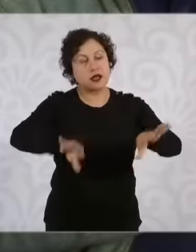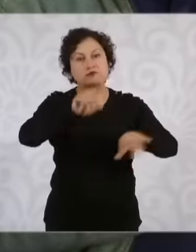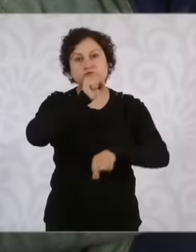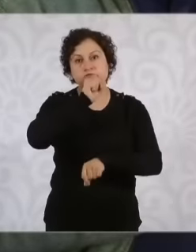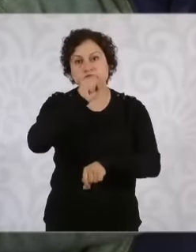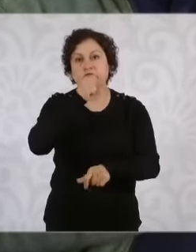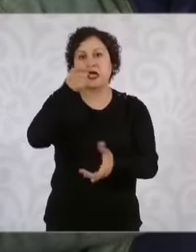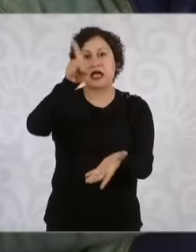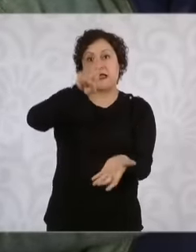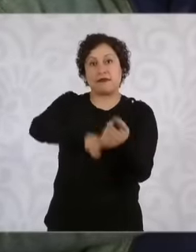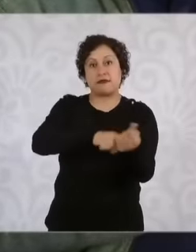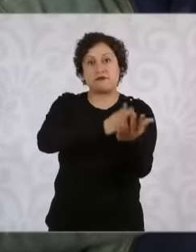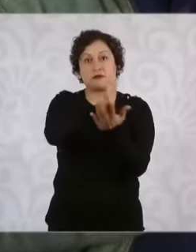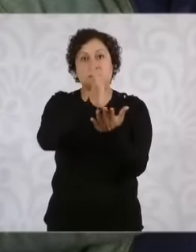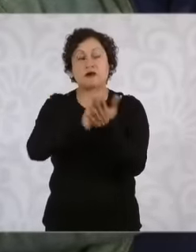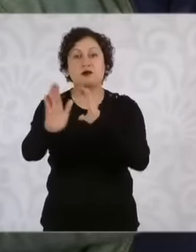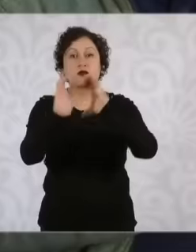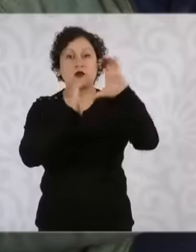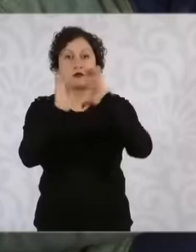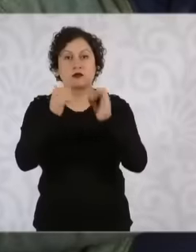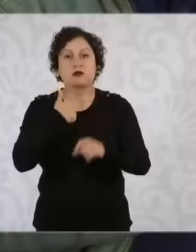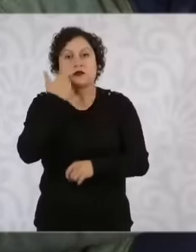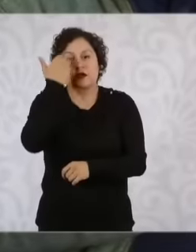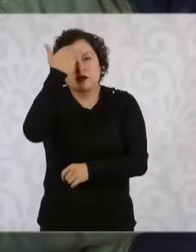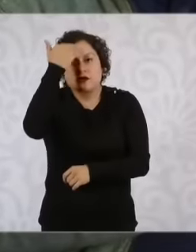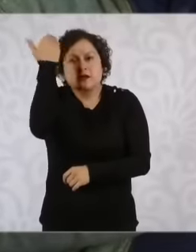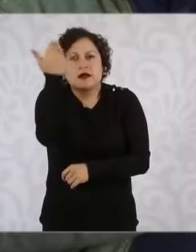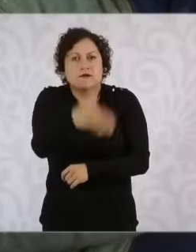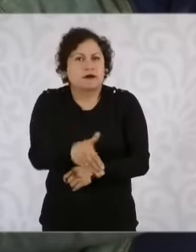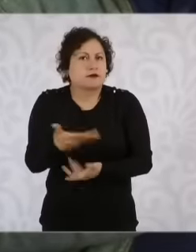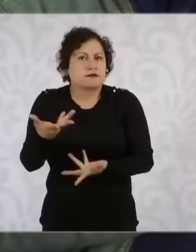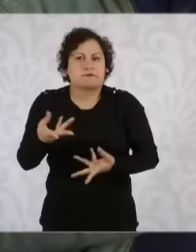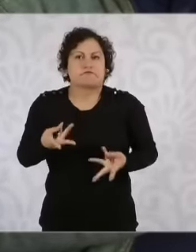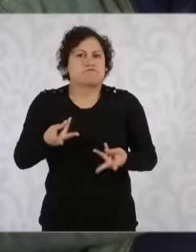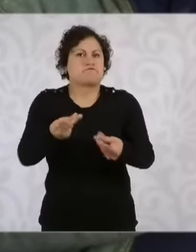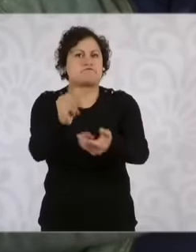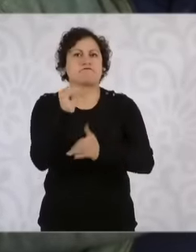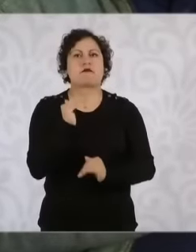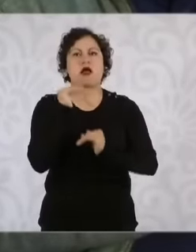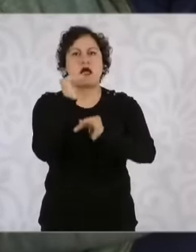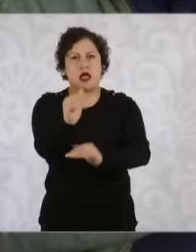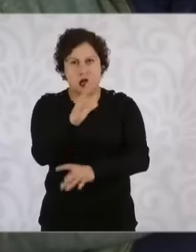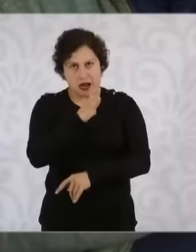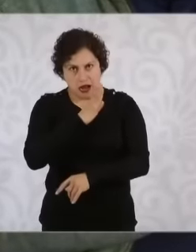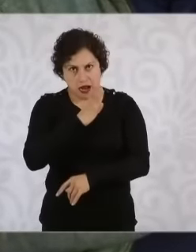know if there is any spending limit so that they can do this dissemination of their profiles